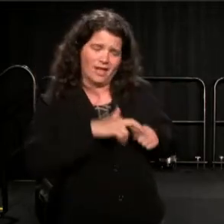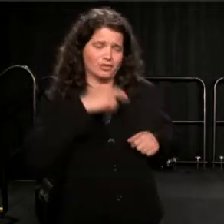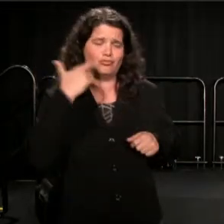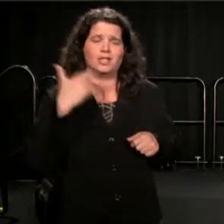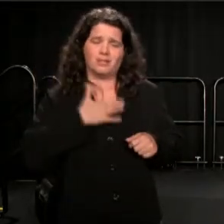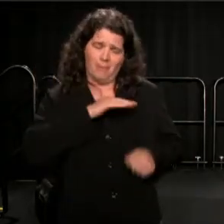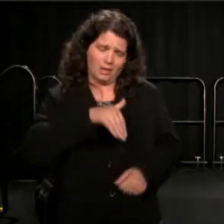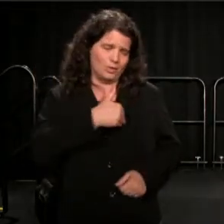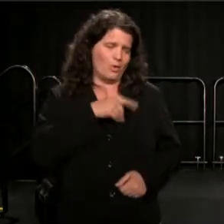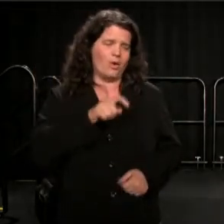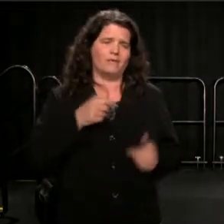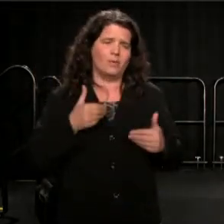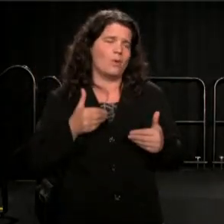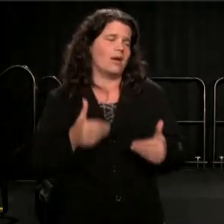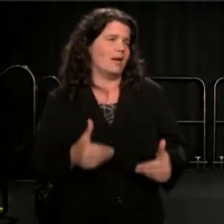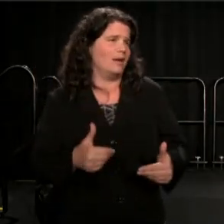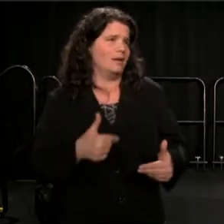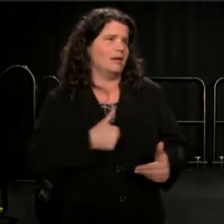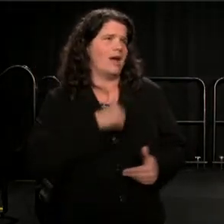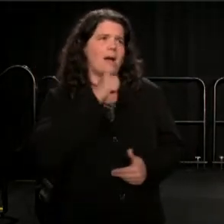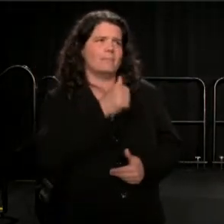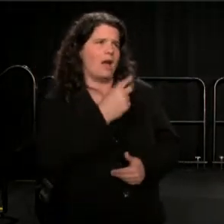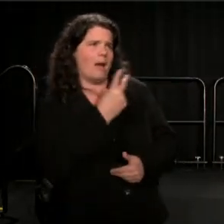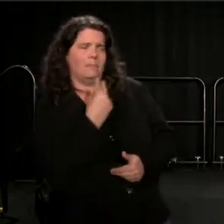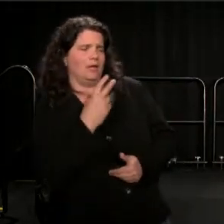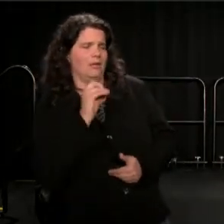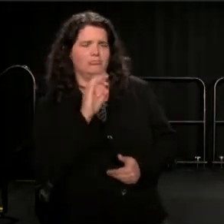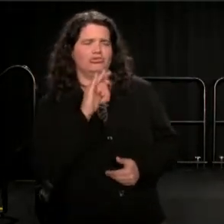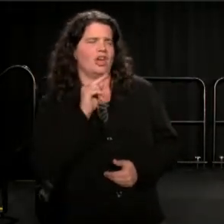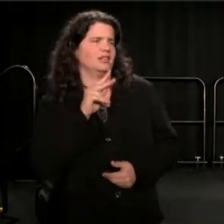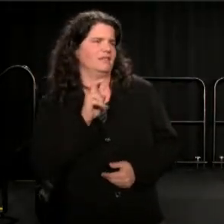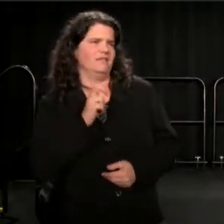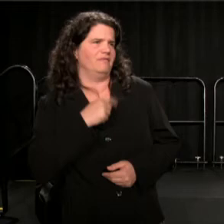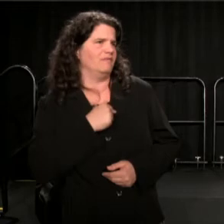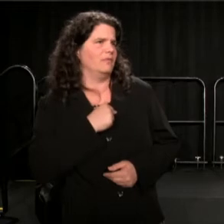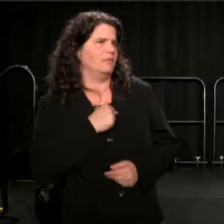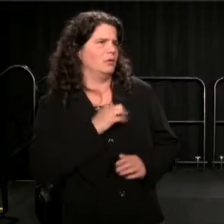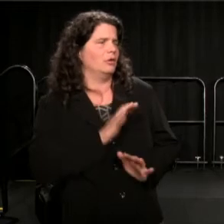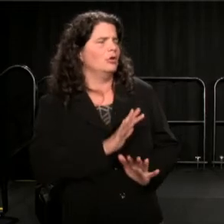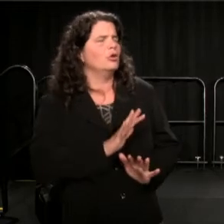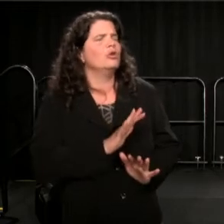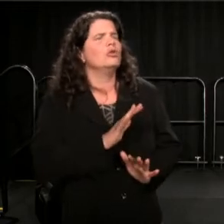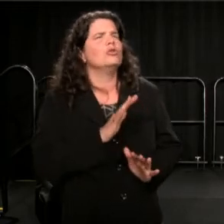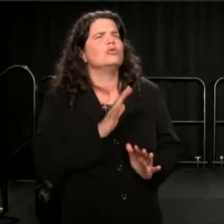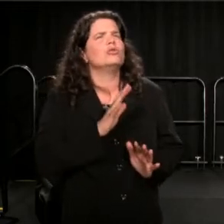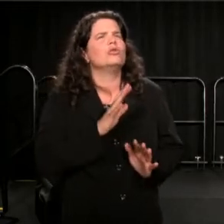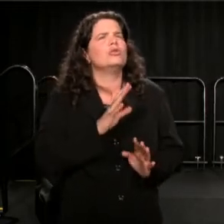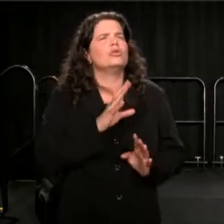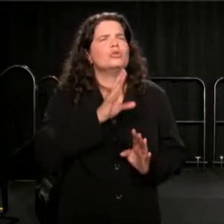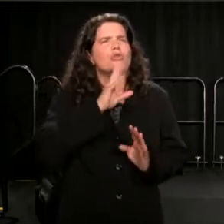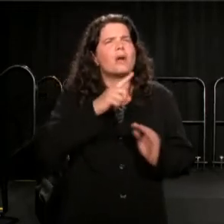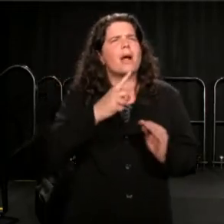I'm not being objective. We talking about time present and time past.